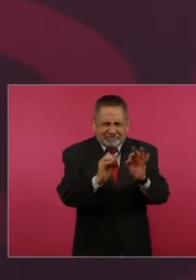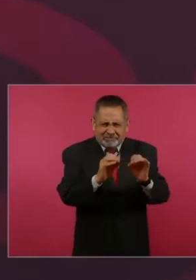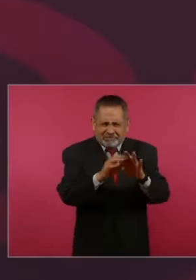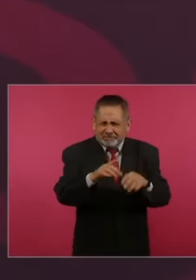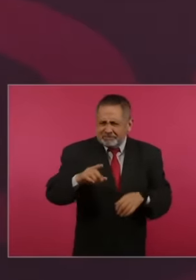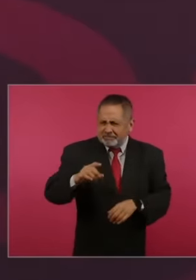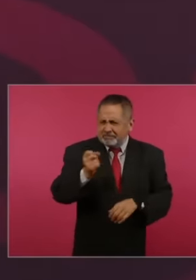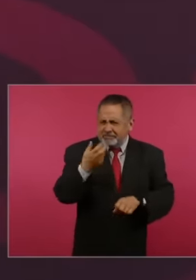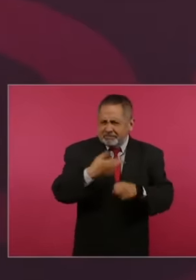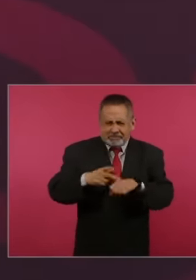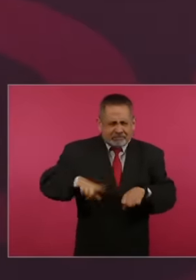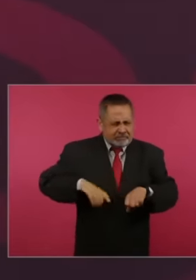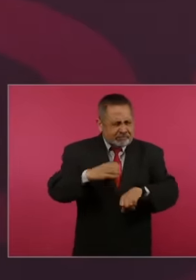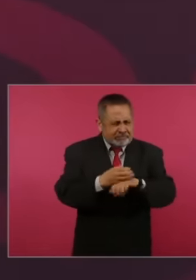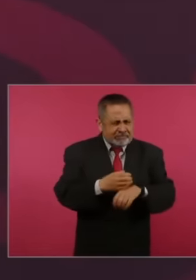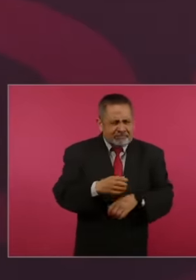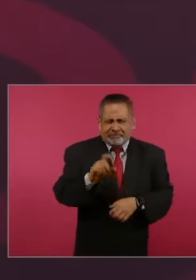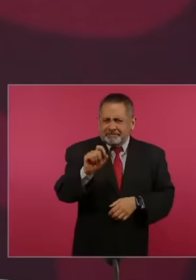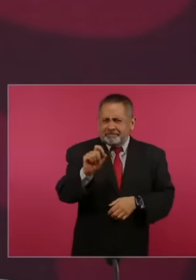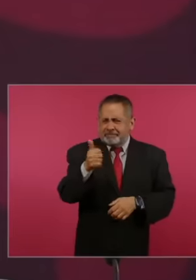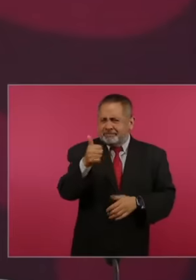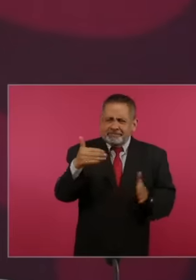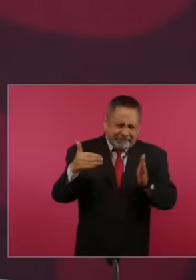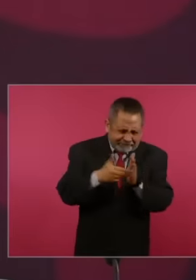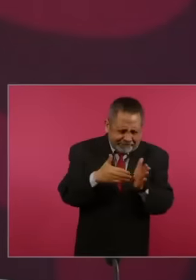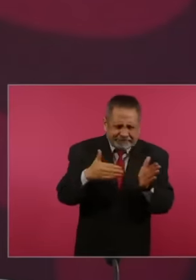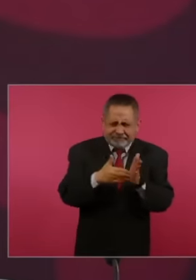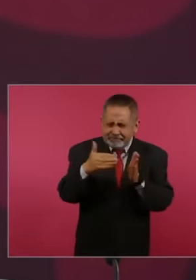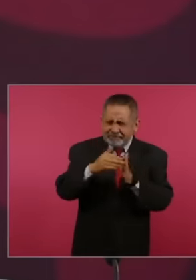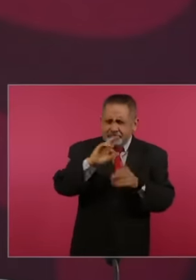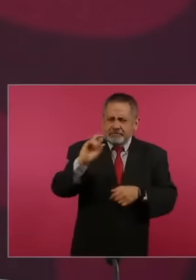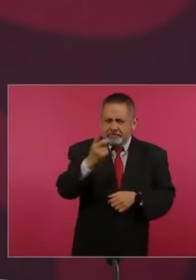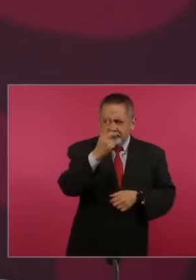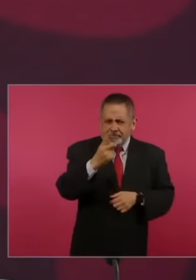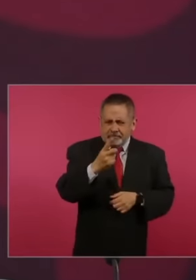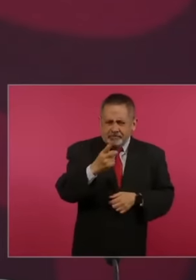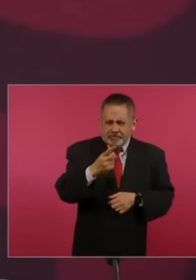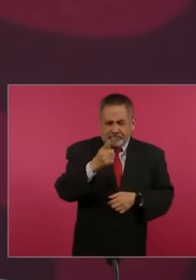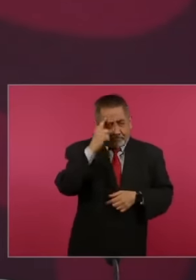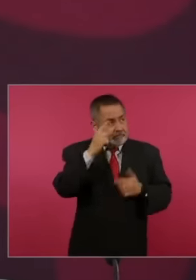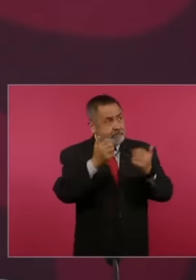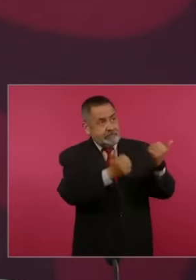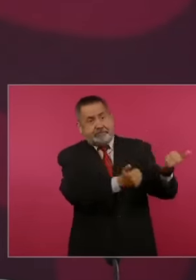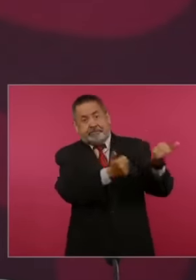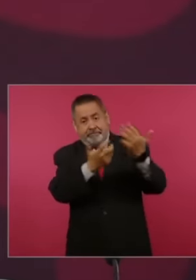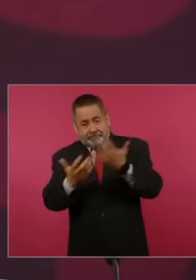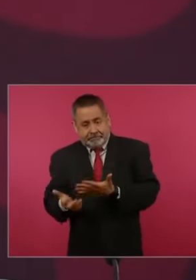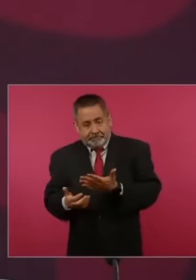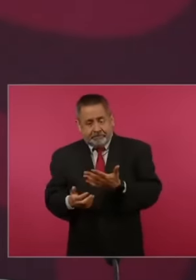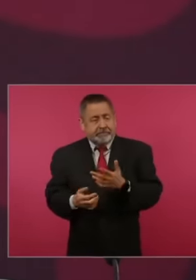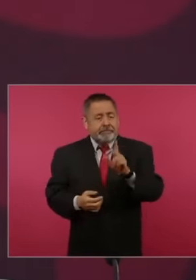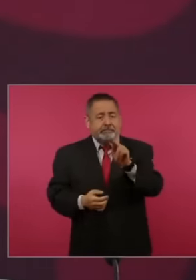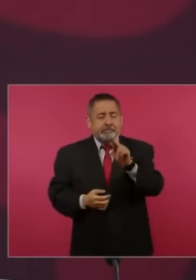billion dollars to bring Gas from Peru to